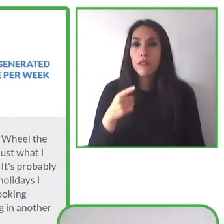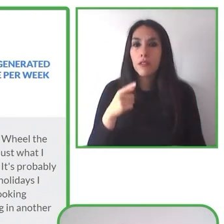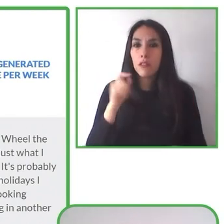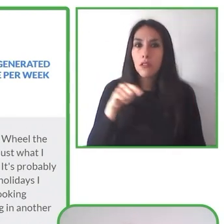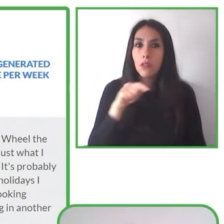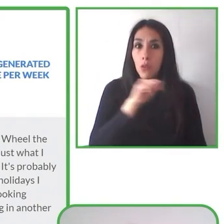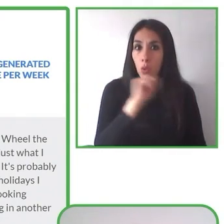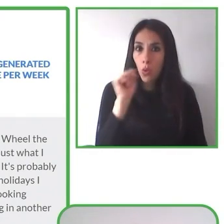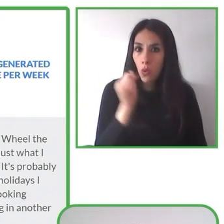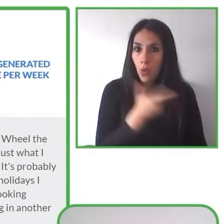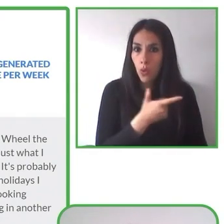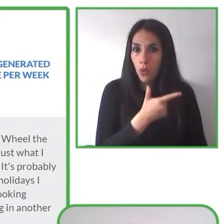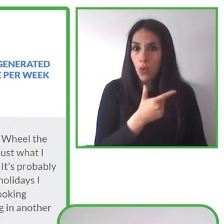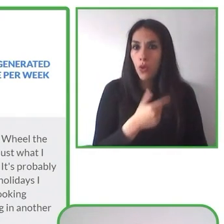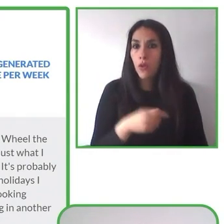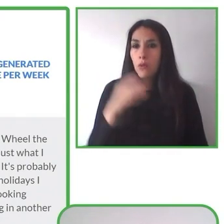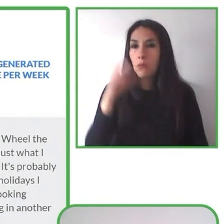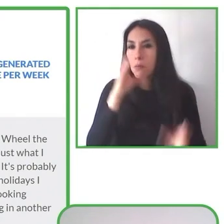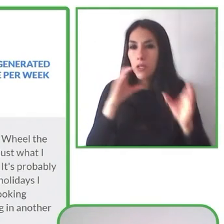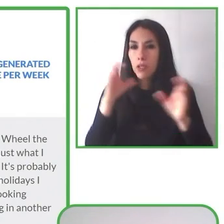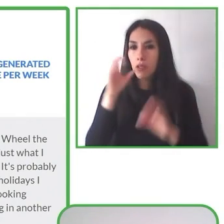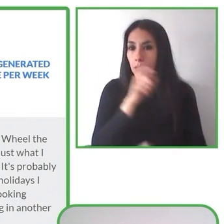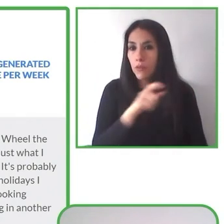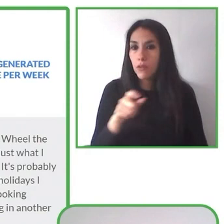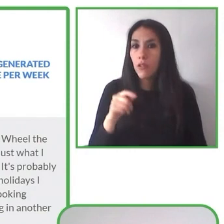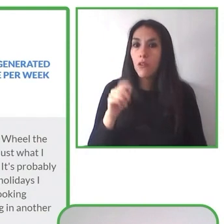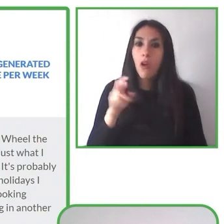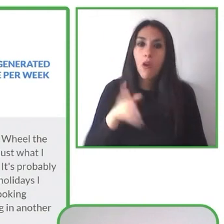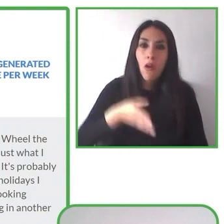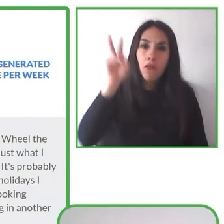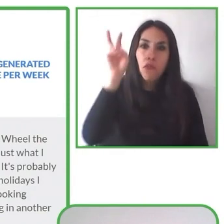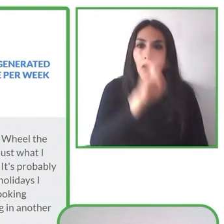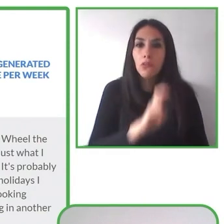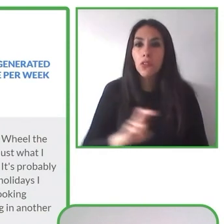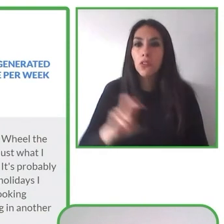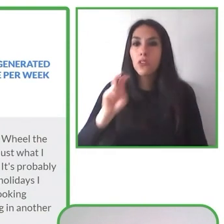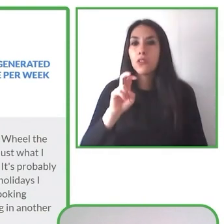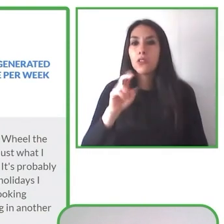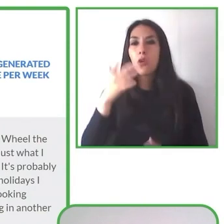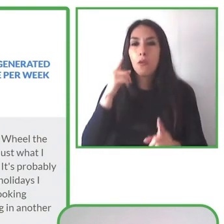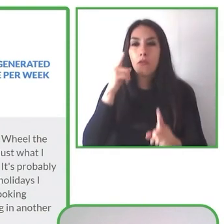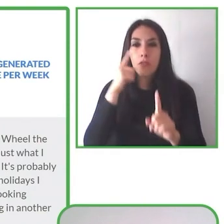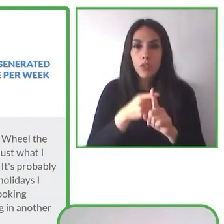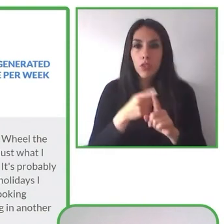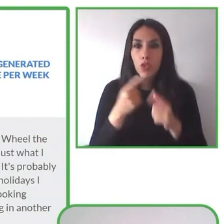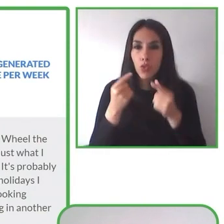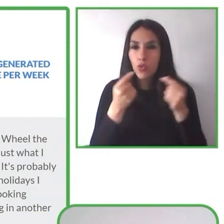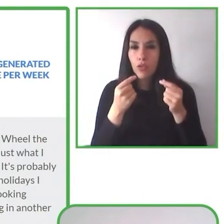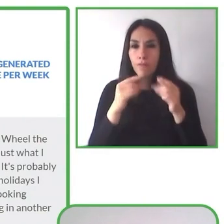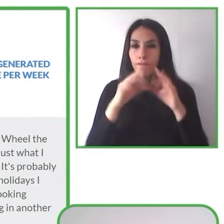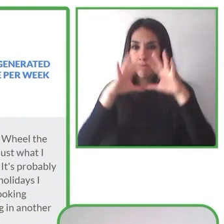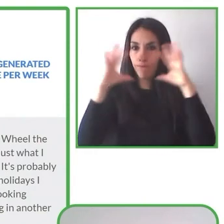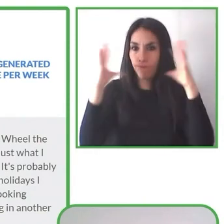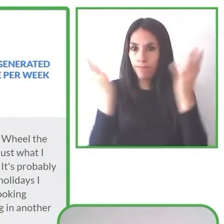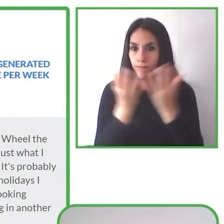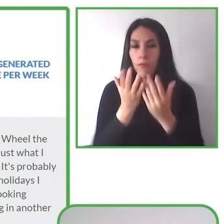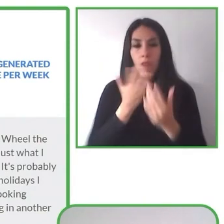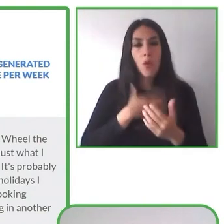for us, because our purpose, as I said before, is to make the world accessible. We want to reach all the places in the world,